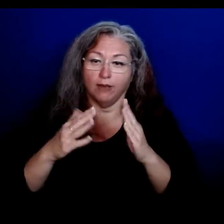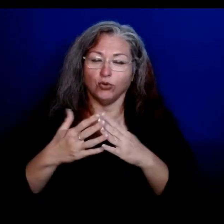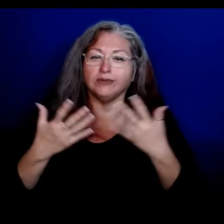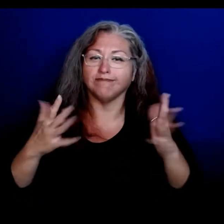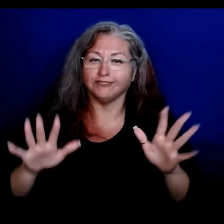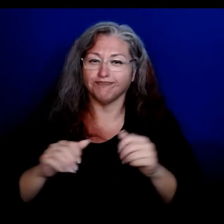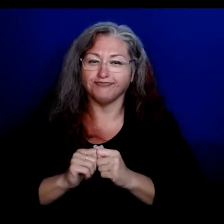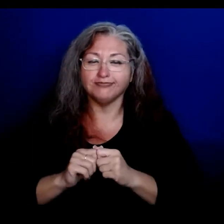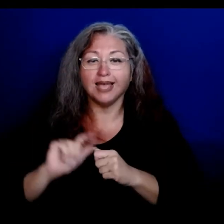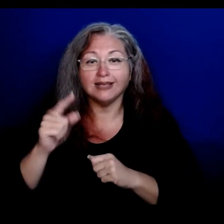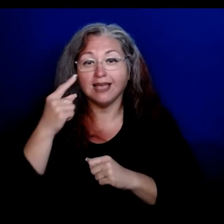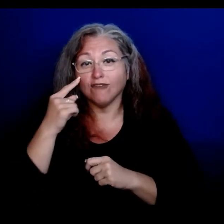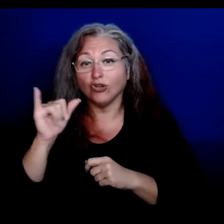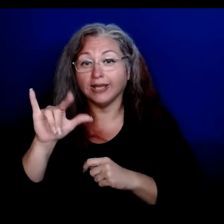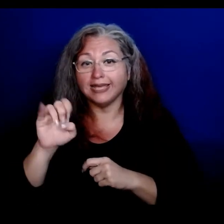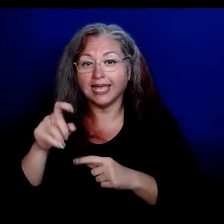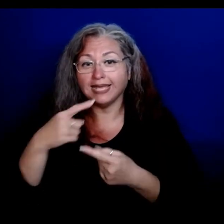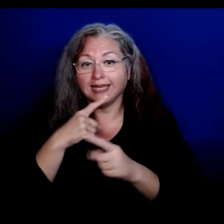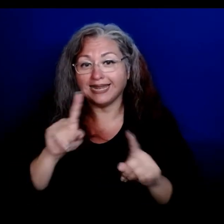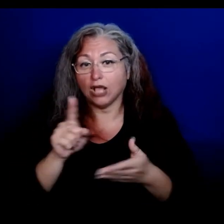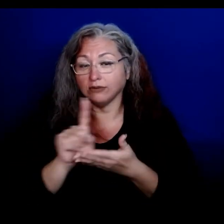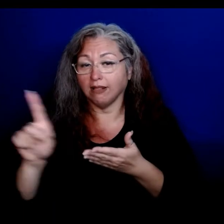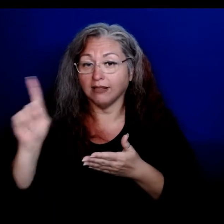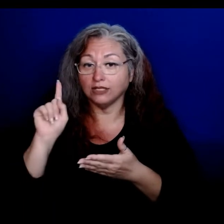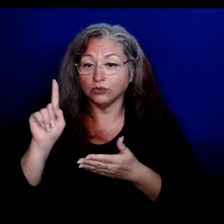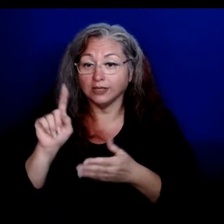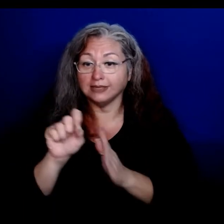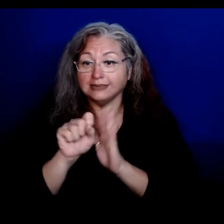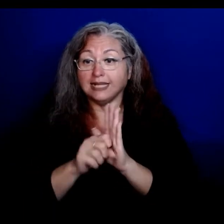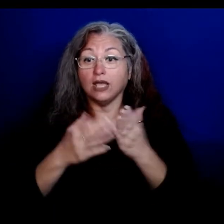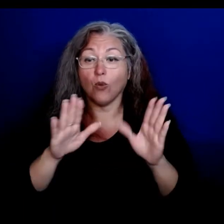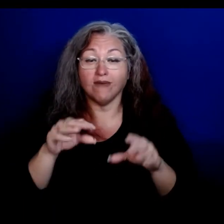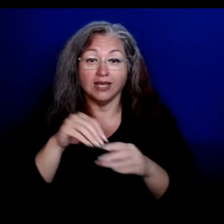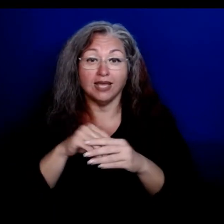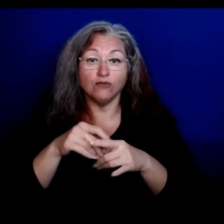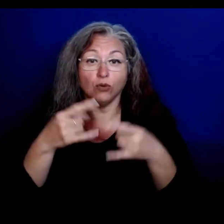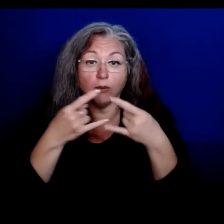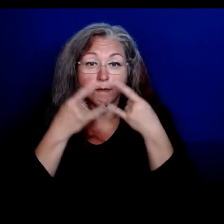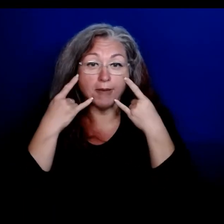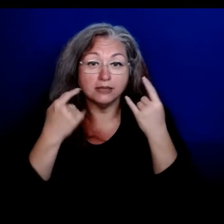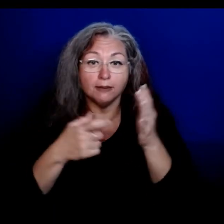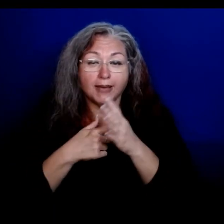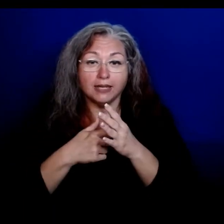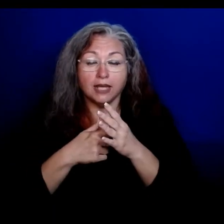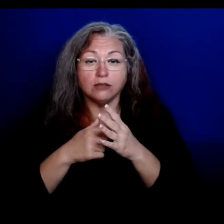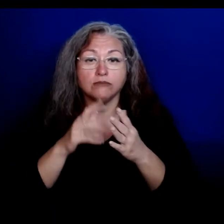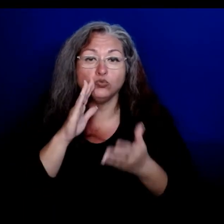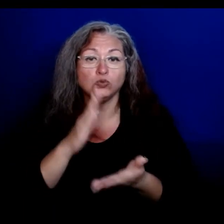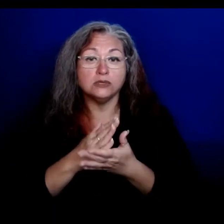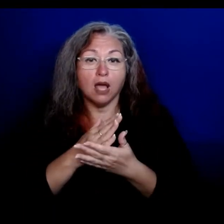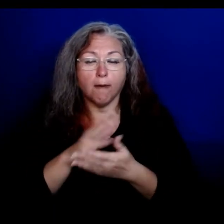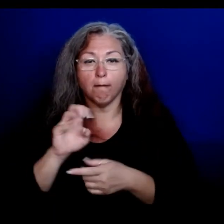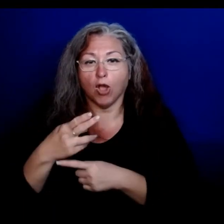Governor Ige announced last week that the statewide indoor mask mandate will end after March 25th.